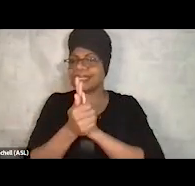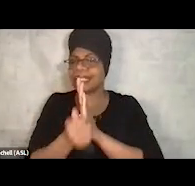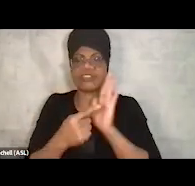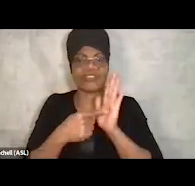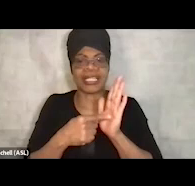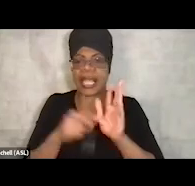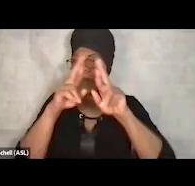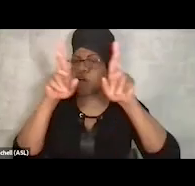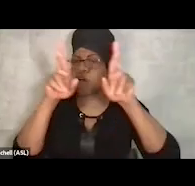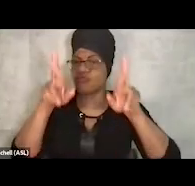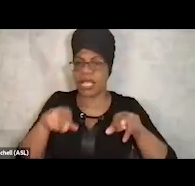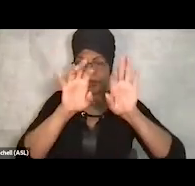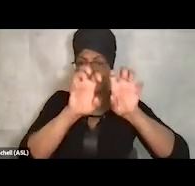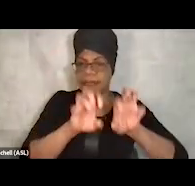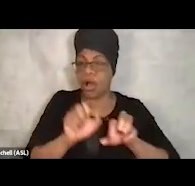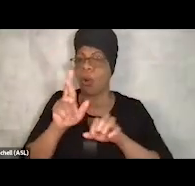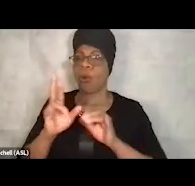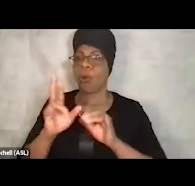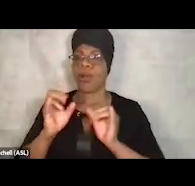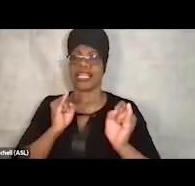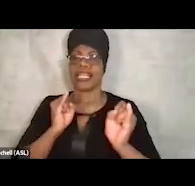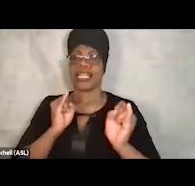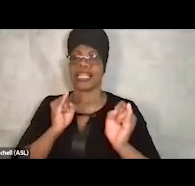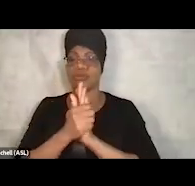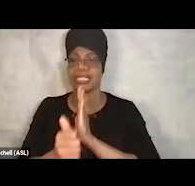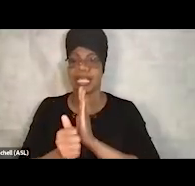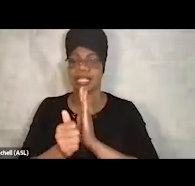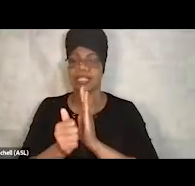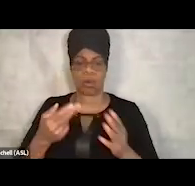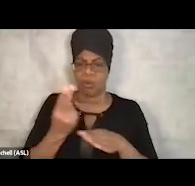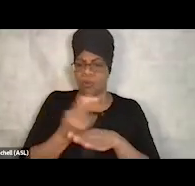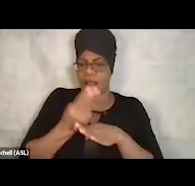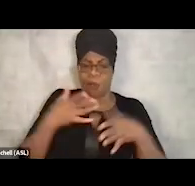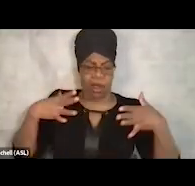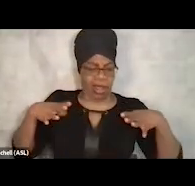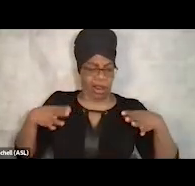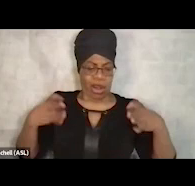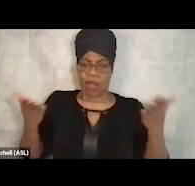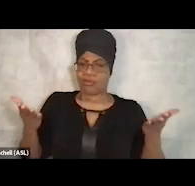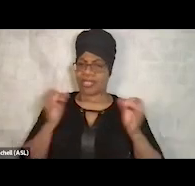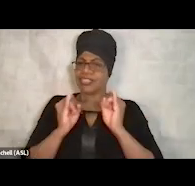or interview skills or just what do I wear to an interview are things that we're addressing.